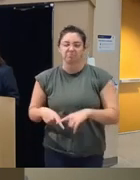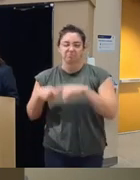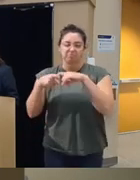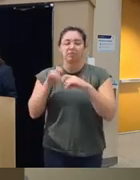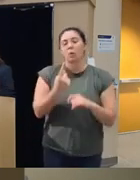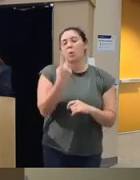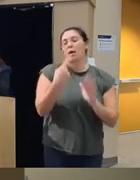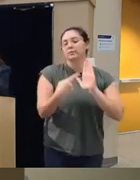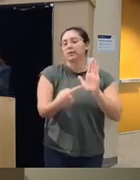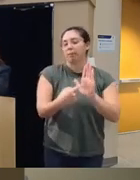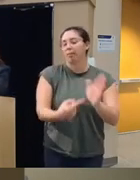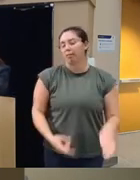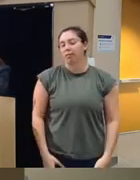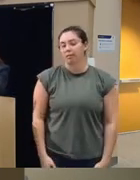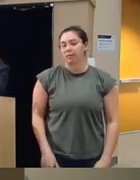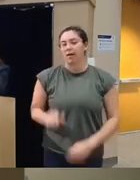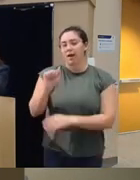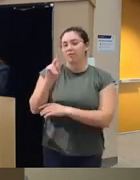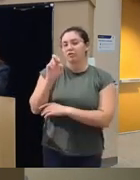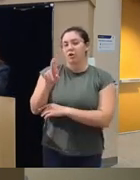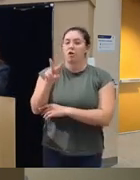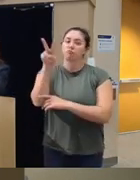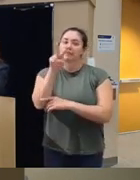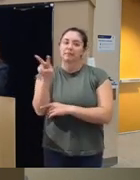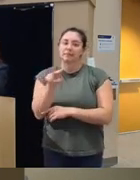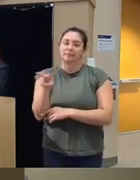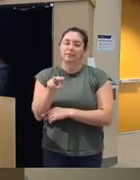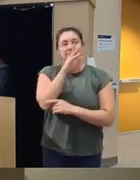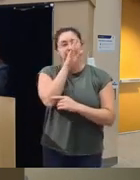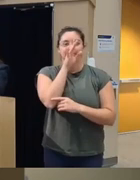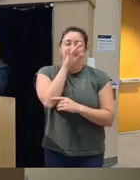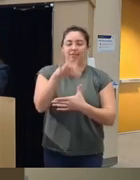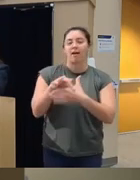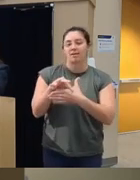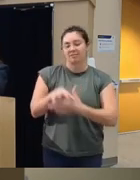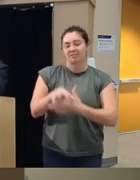an example of just the Avatar narrating and educating about the content it could be you